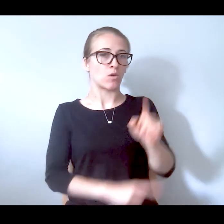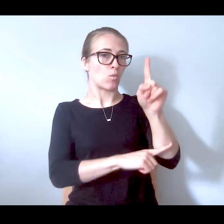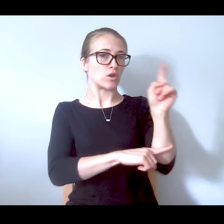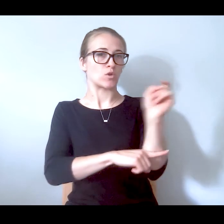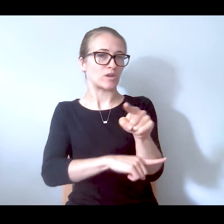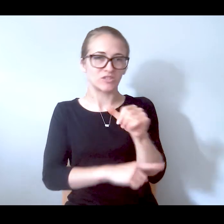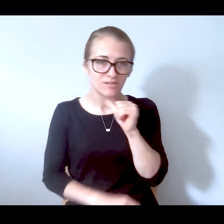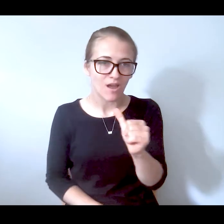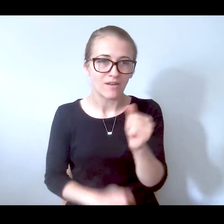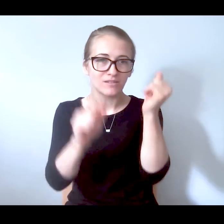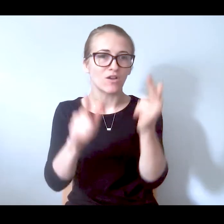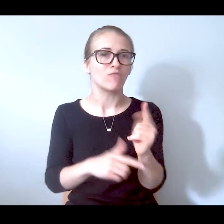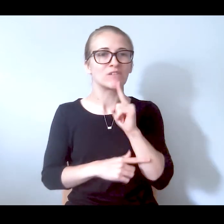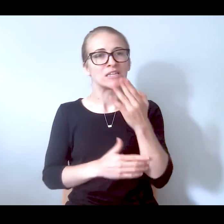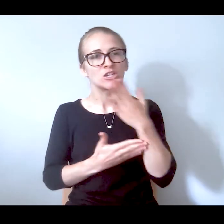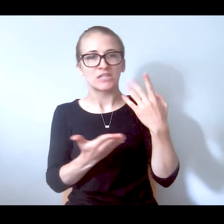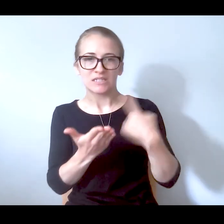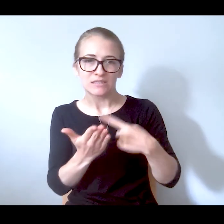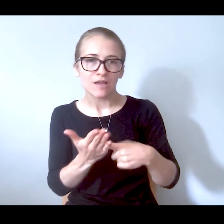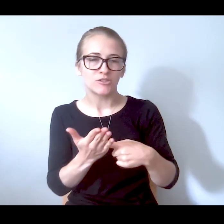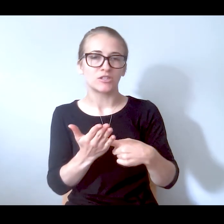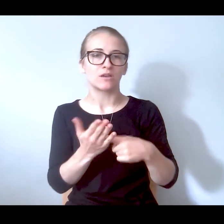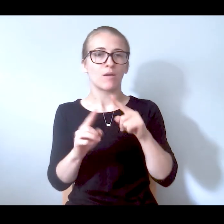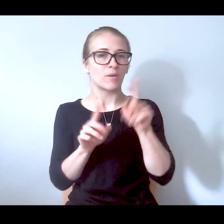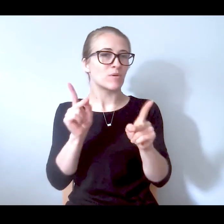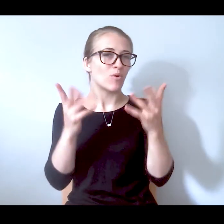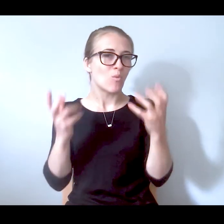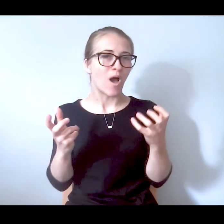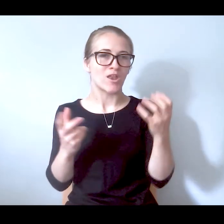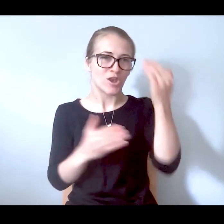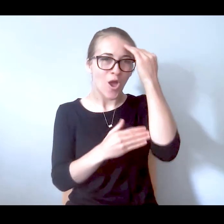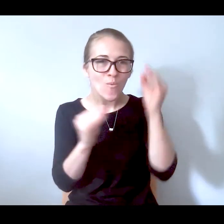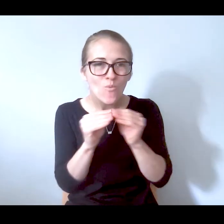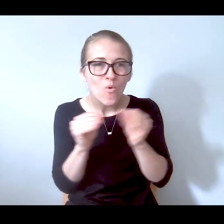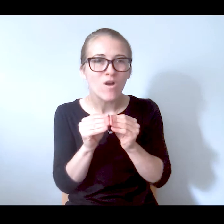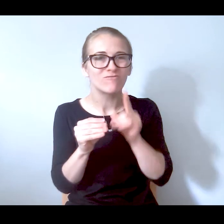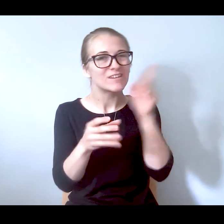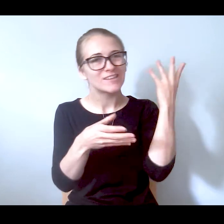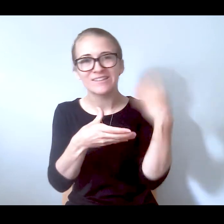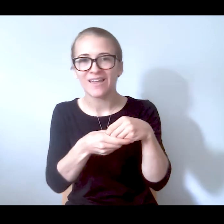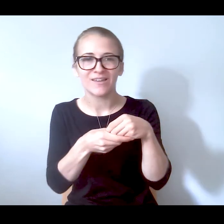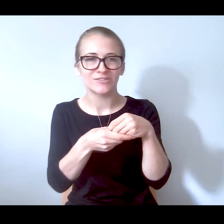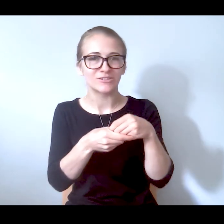to any one question. It's all good stuff but all it means is folks want to know more and they're